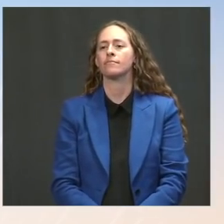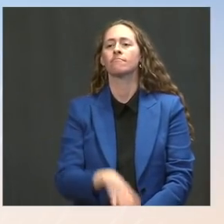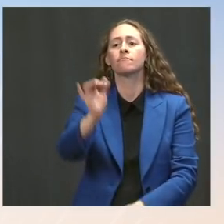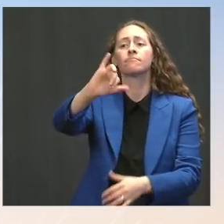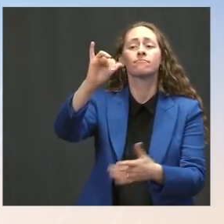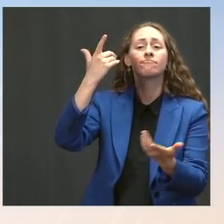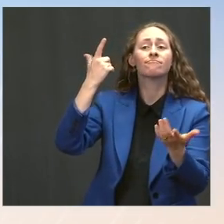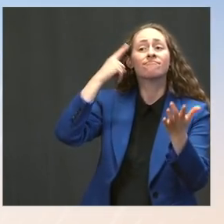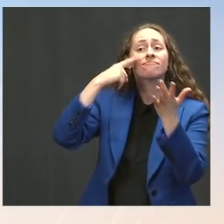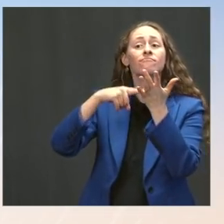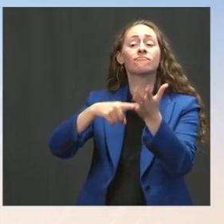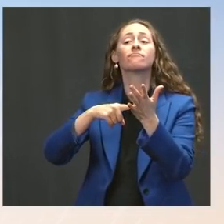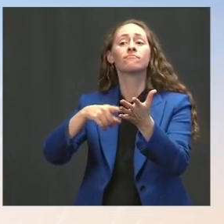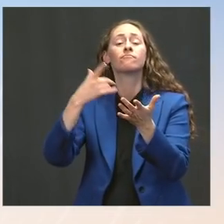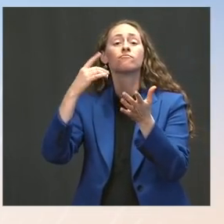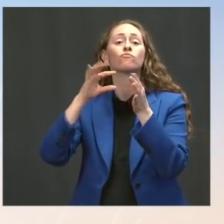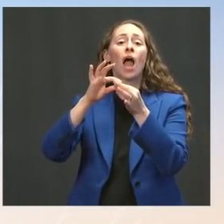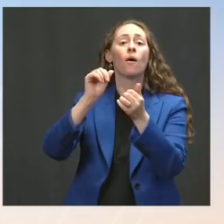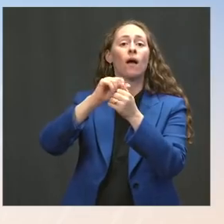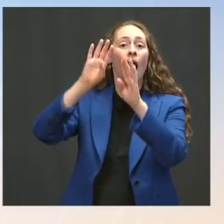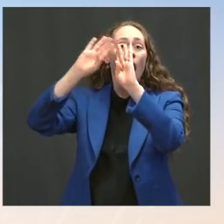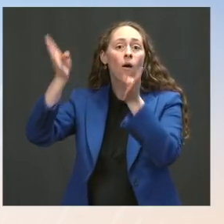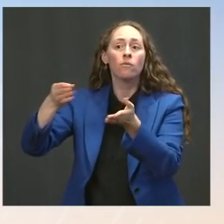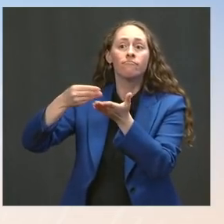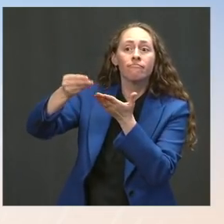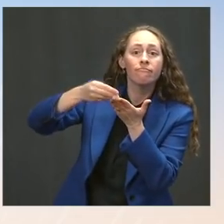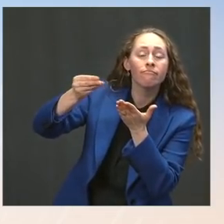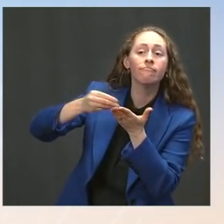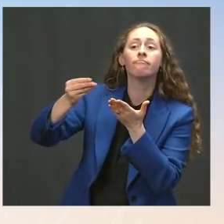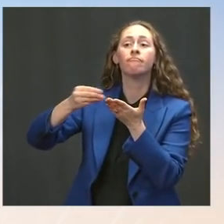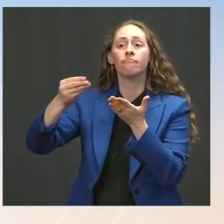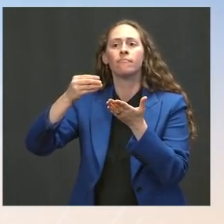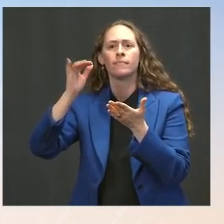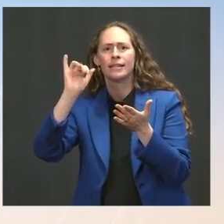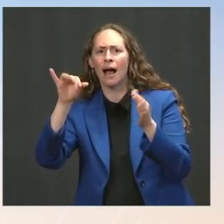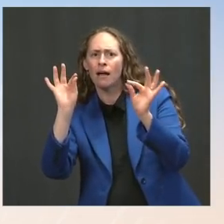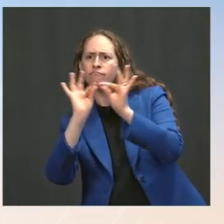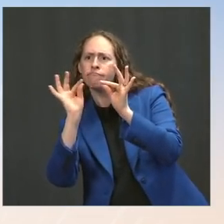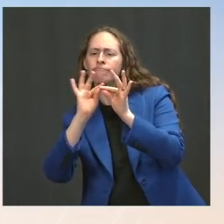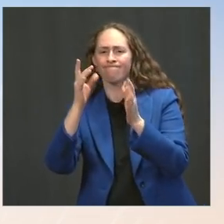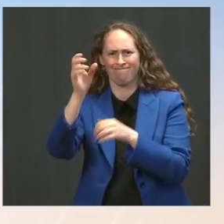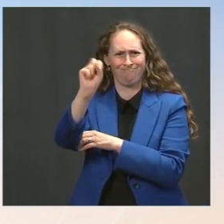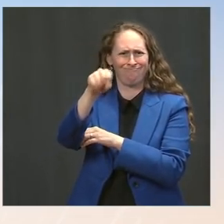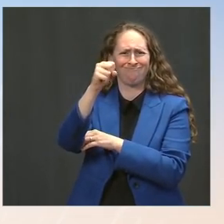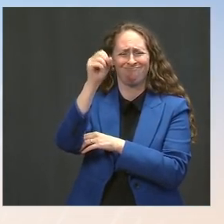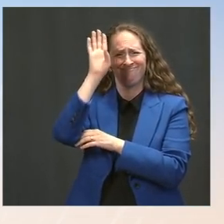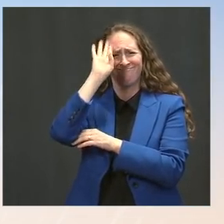where there are -- you know, there's an impact -- an economic impact is on people being able to stay